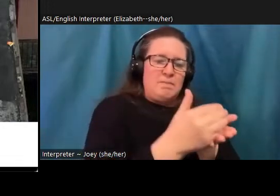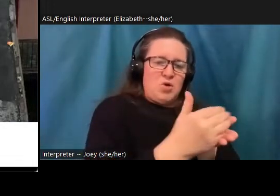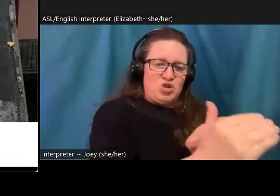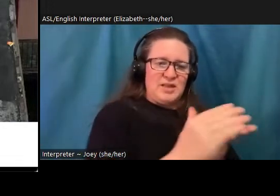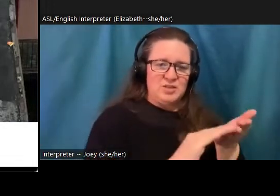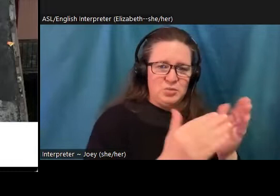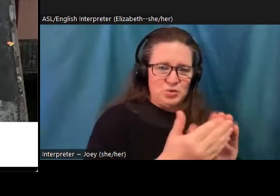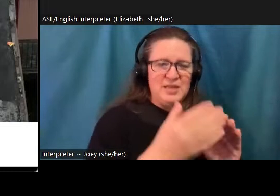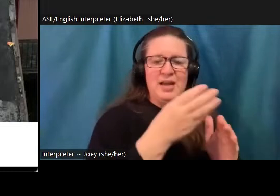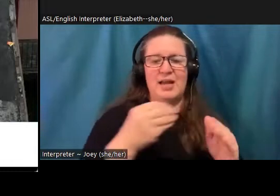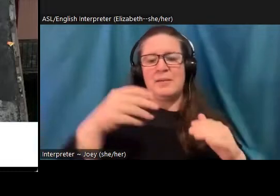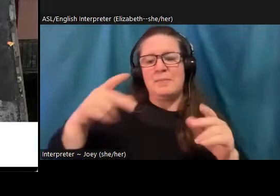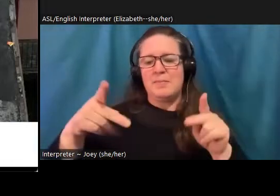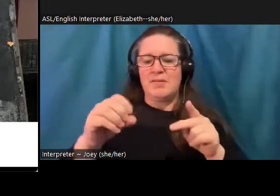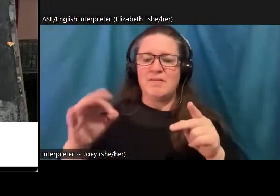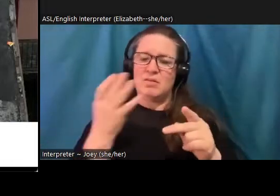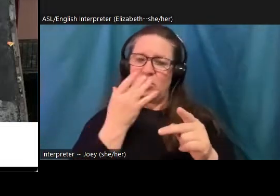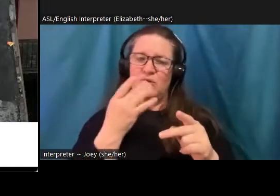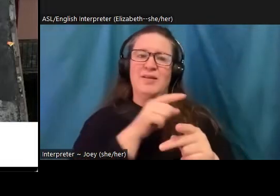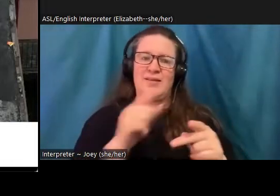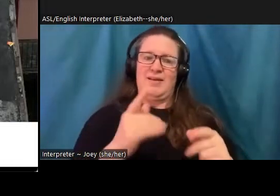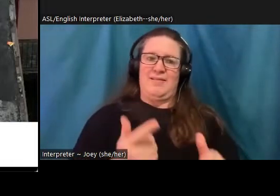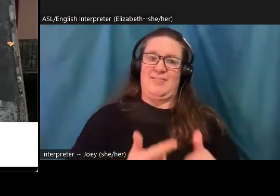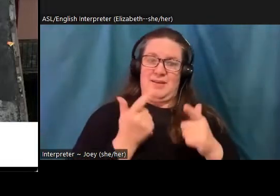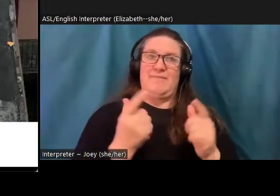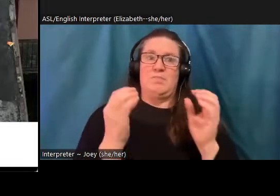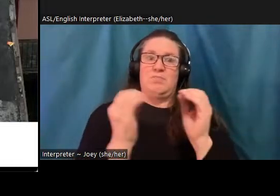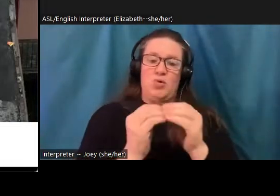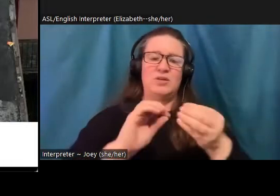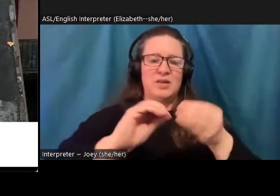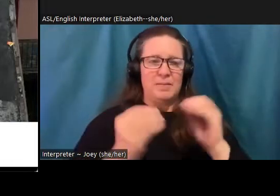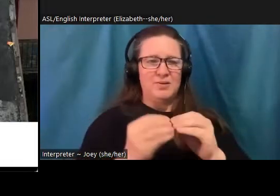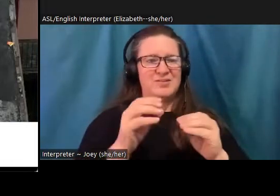areas of highest risk, but also lack the resources to evacuate